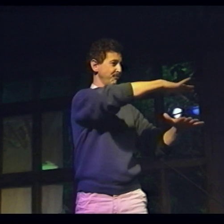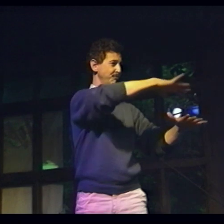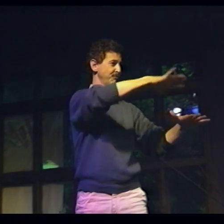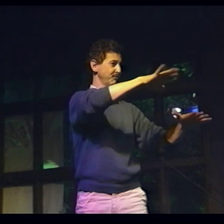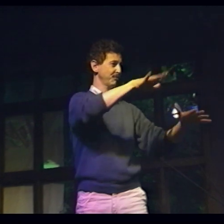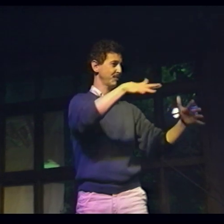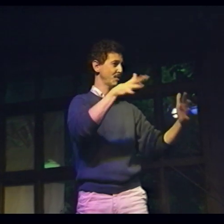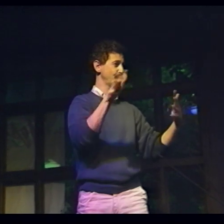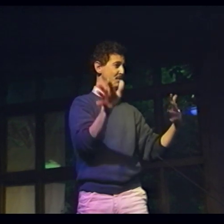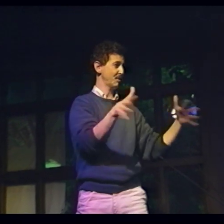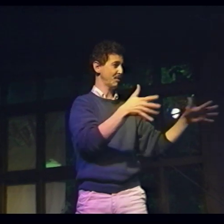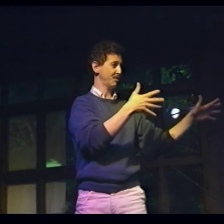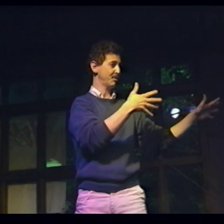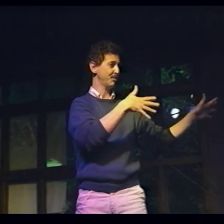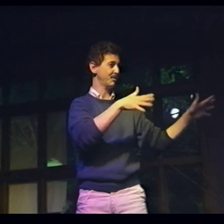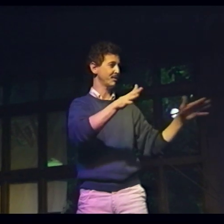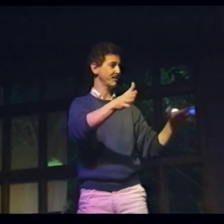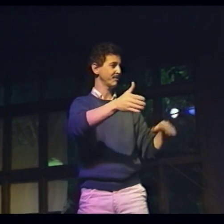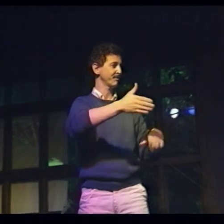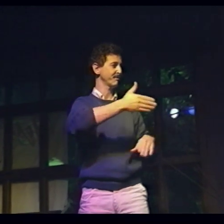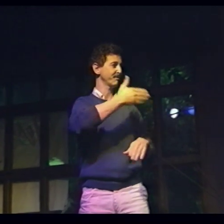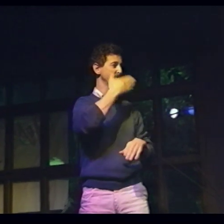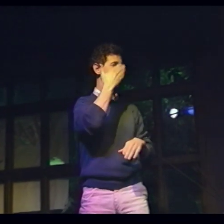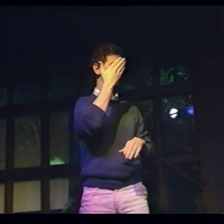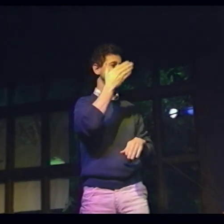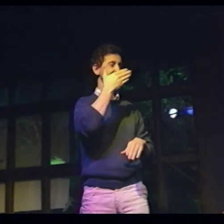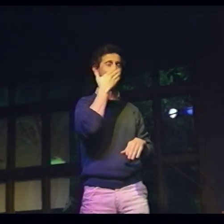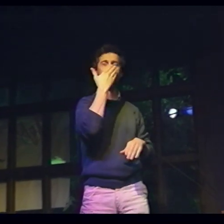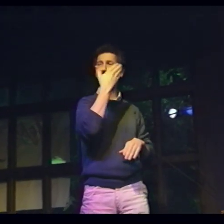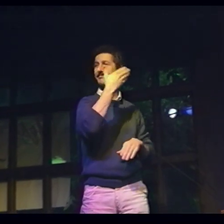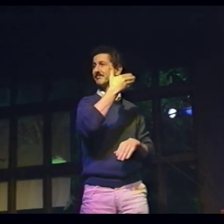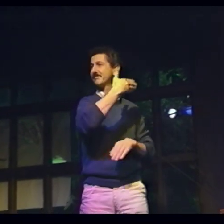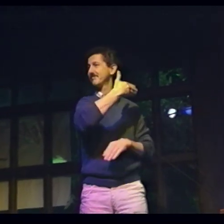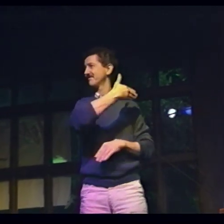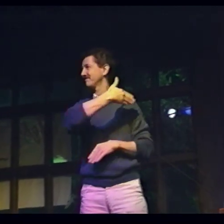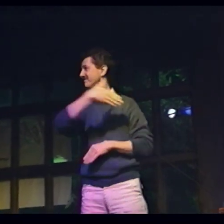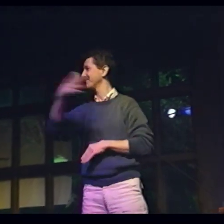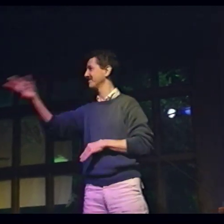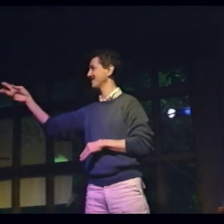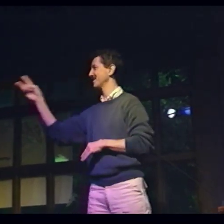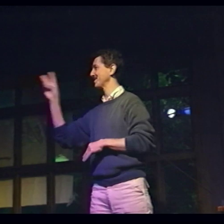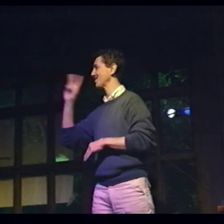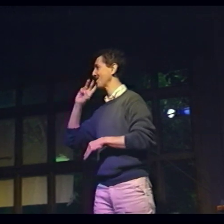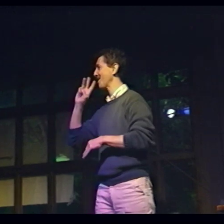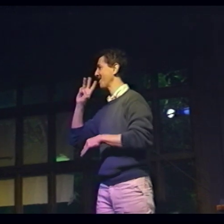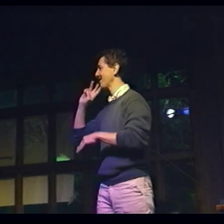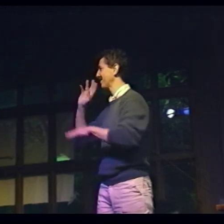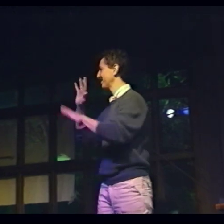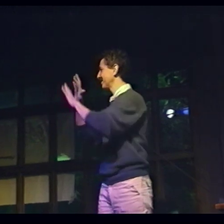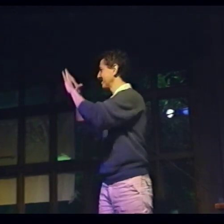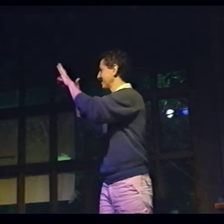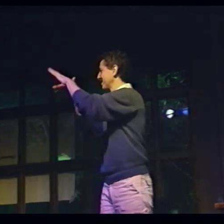narrow down, tighten your control, and focus on which signs you'd use to make a poetic point as well.